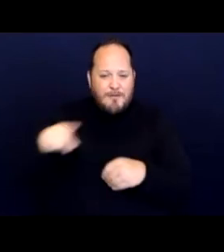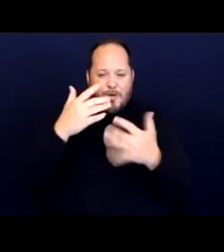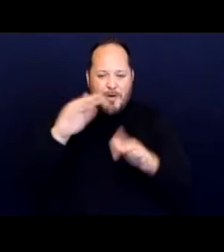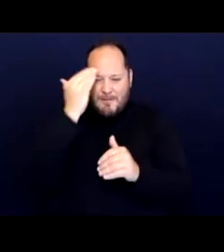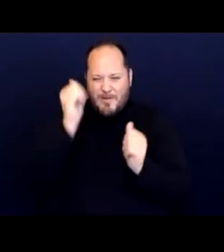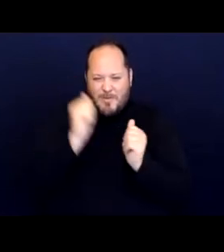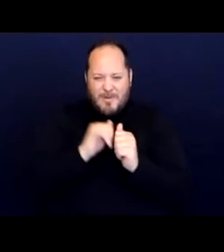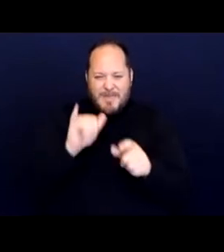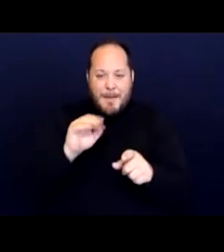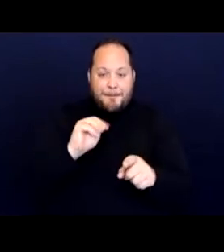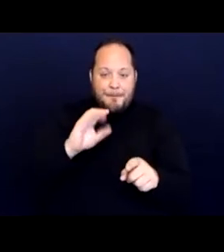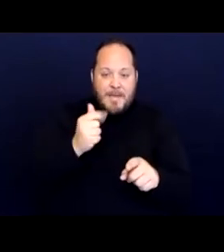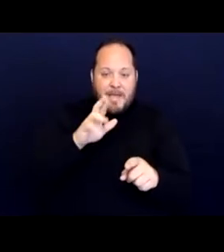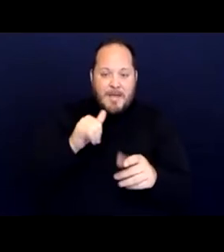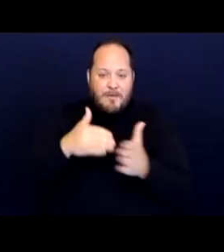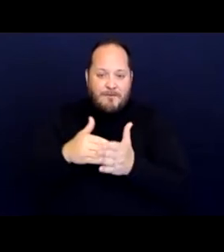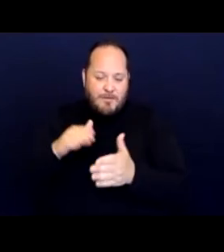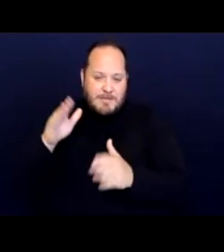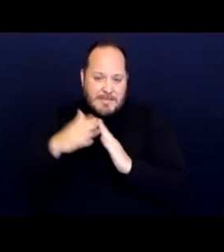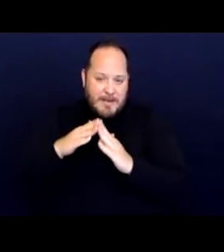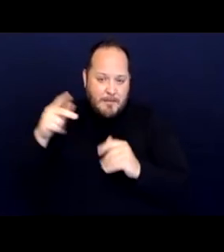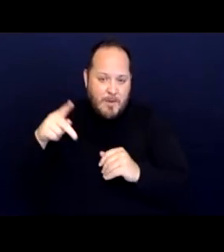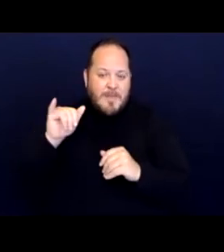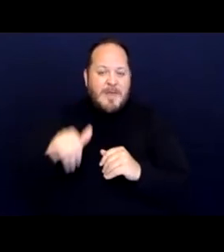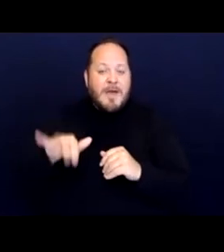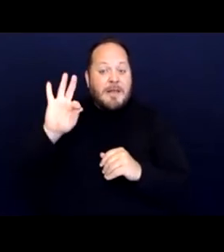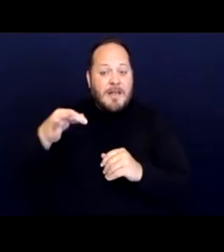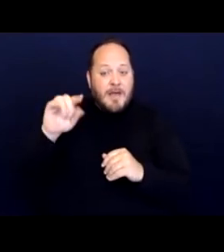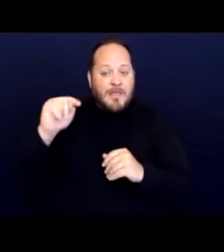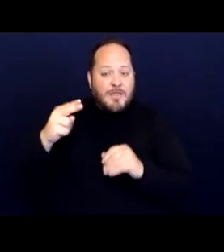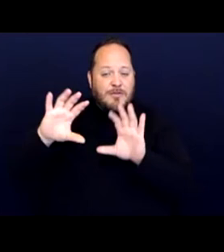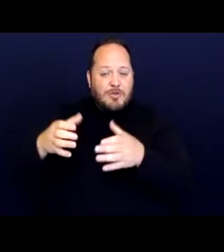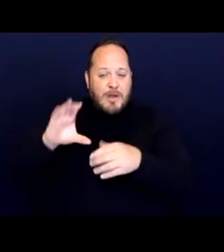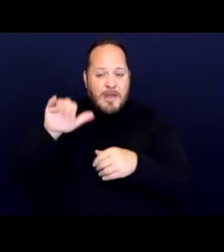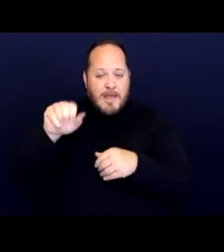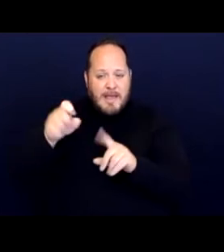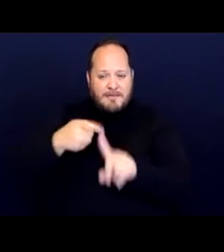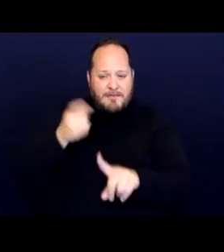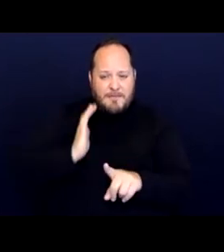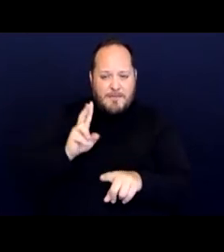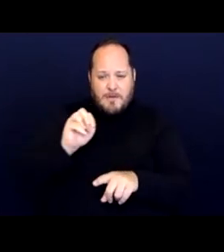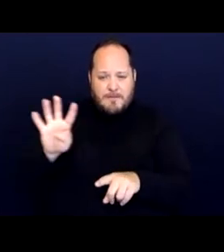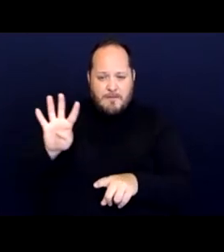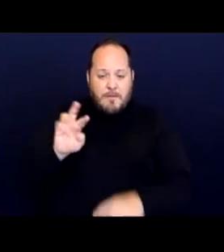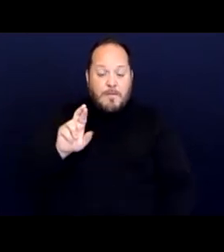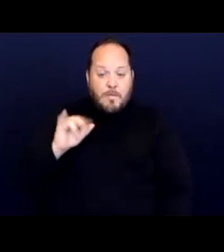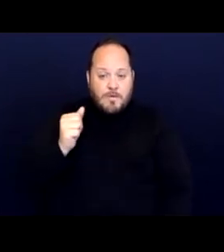This is a ninth circuit case from 2004 where Richard McGarry, a person with aids